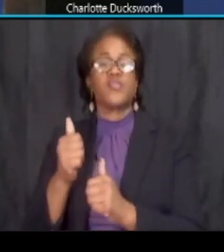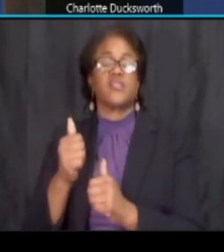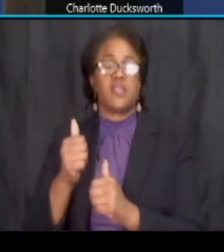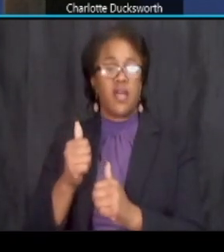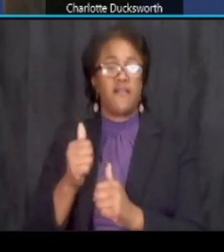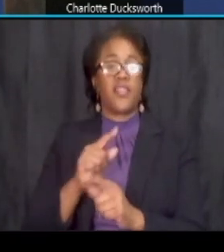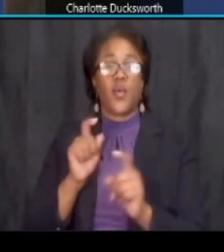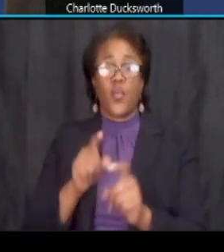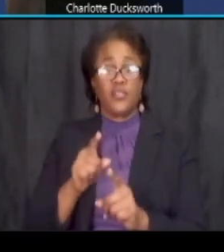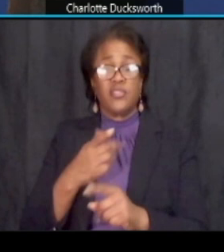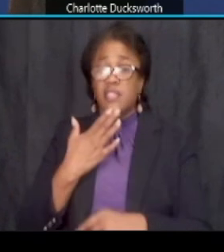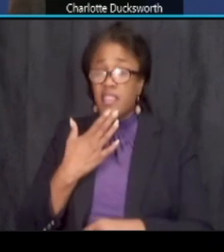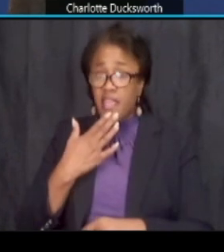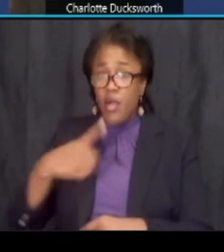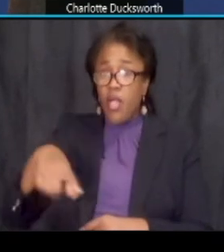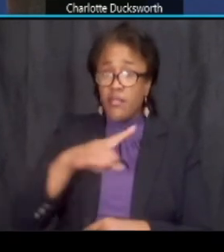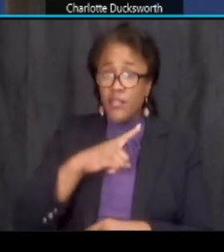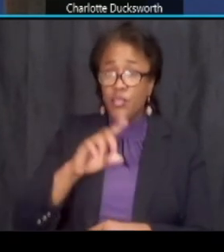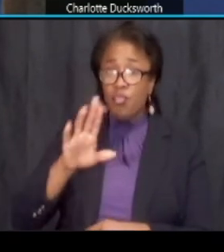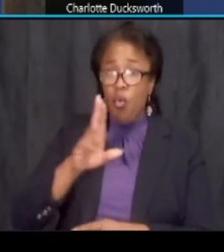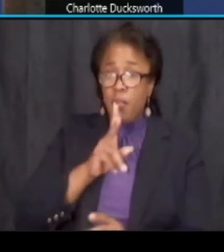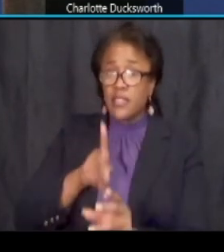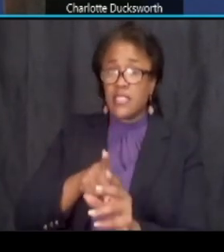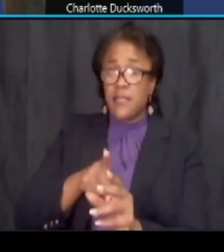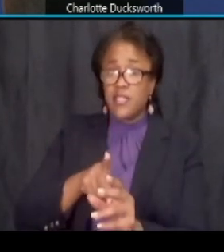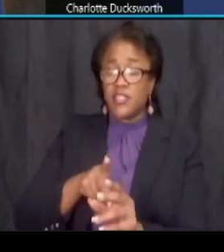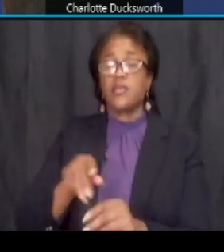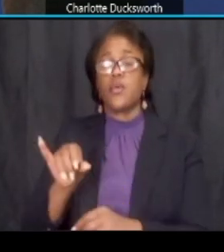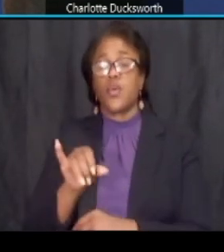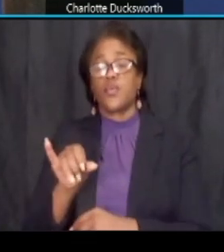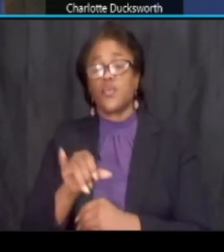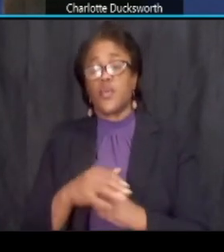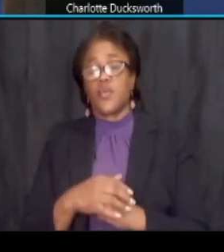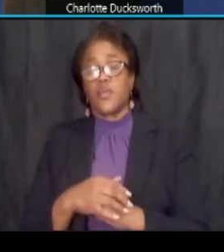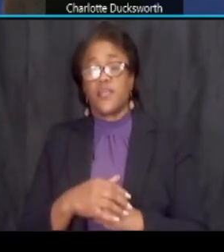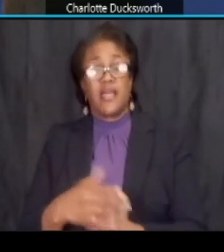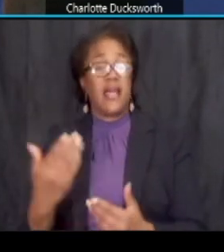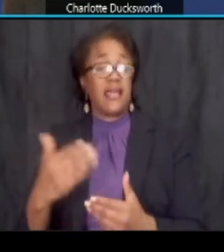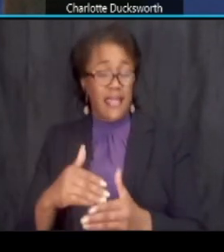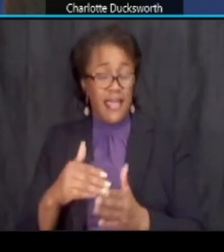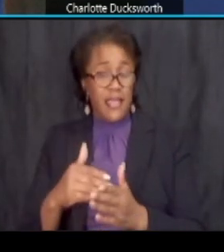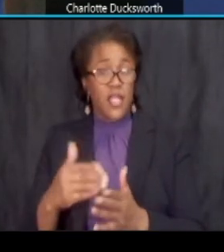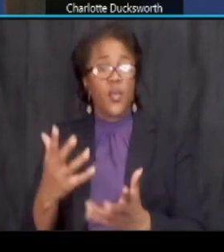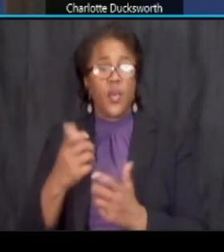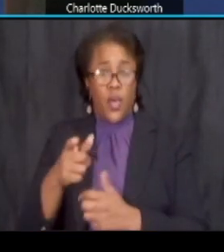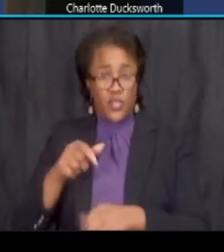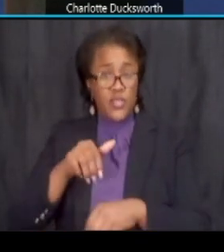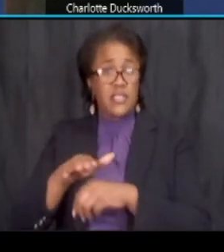you all thank you for your participation as well um again we'd like for you to send your comments